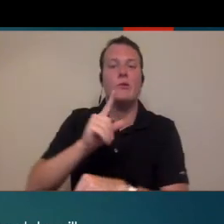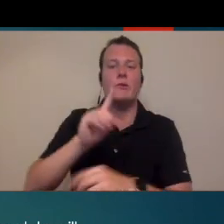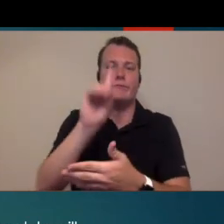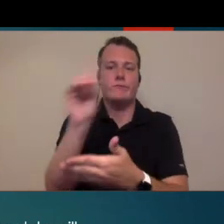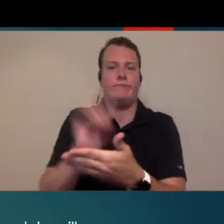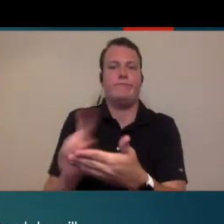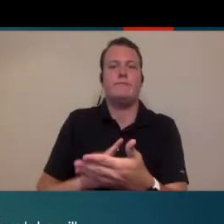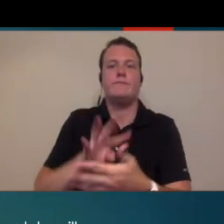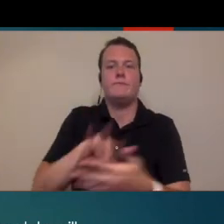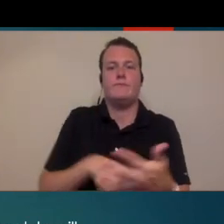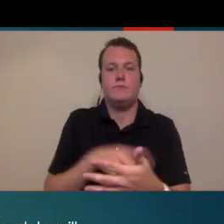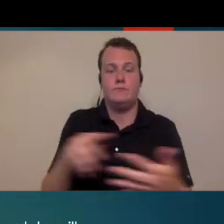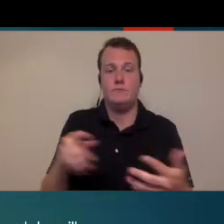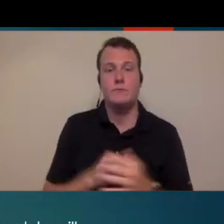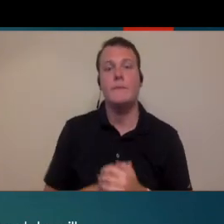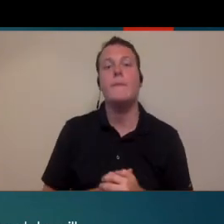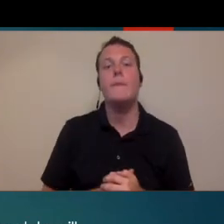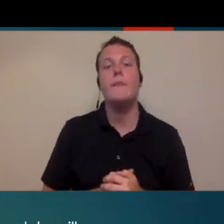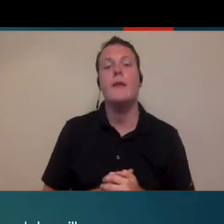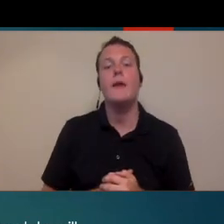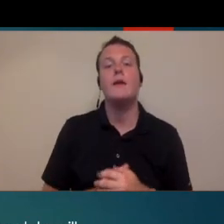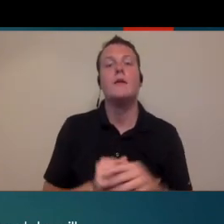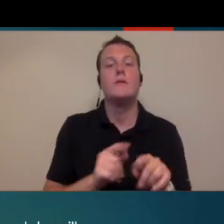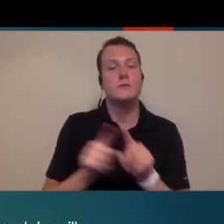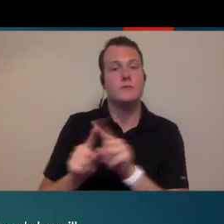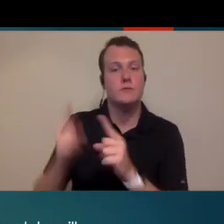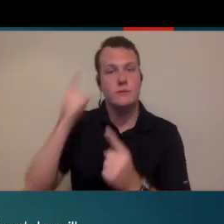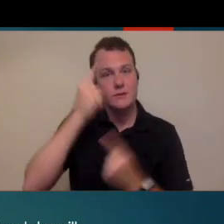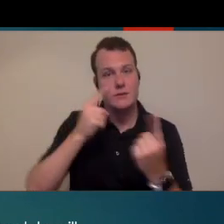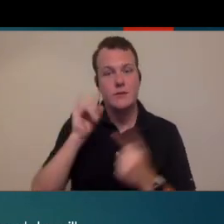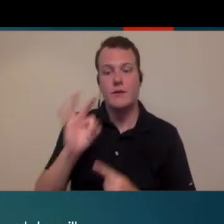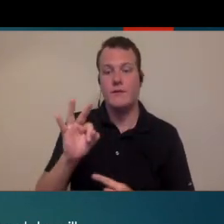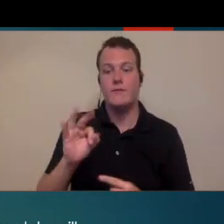your schedule. and then you also have to consider if you have more than one